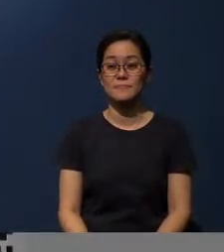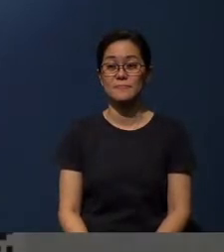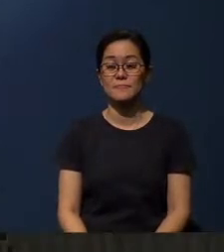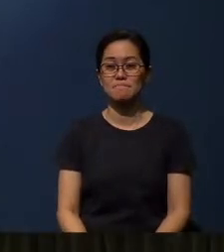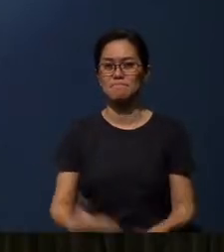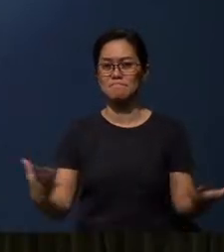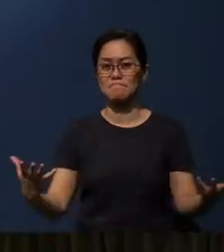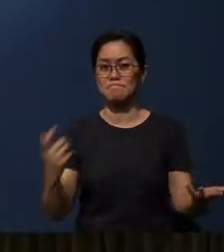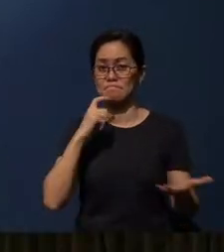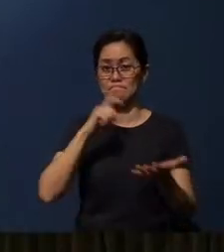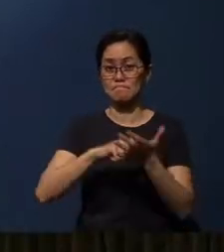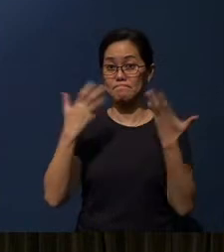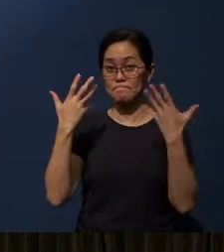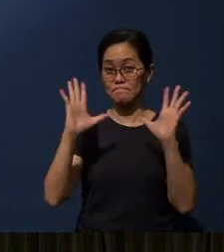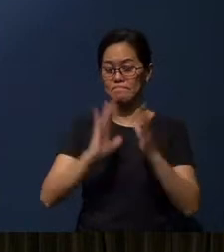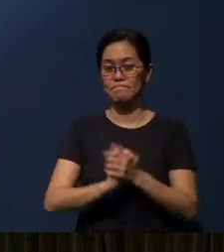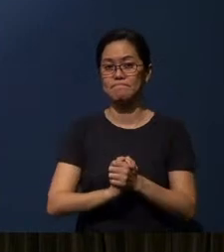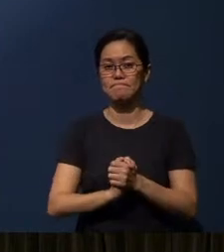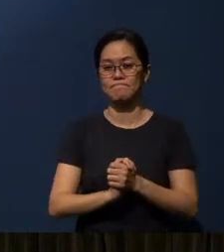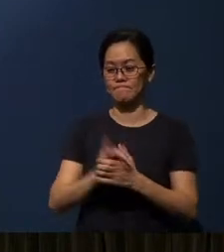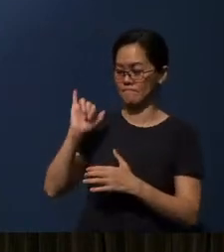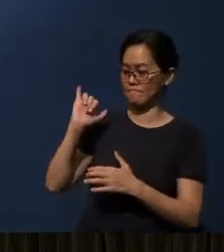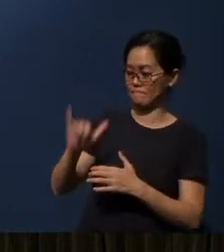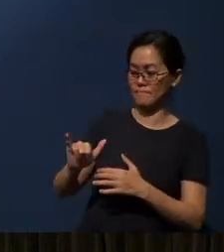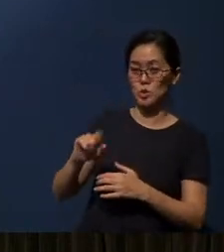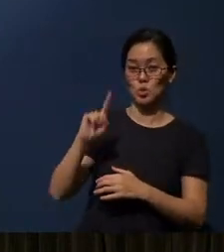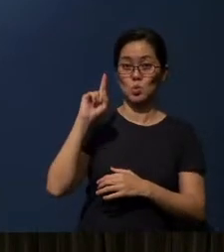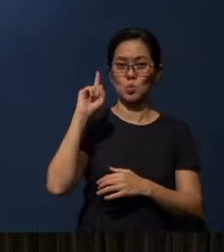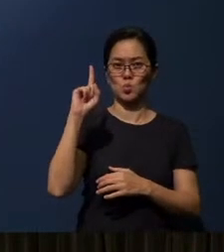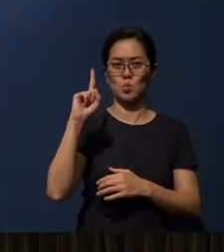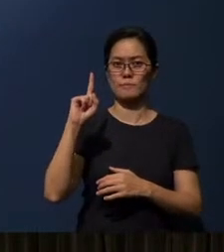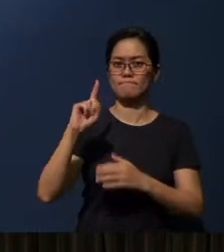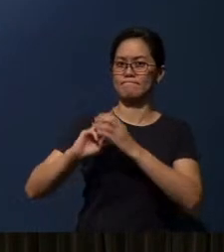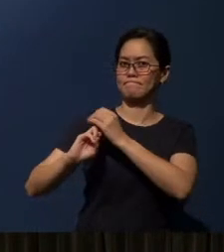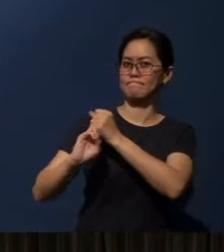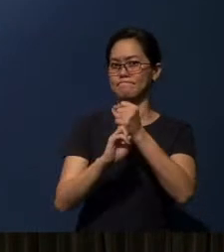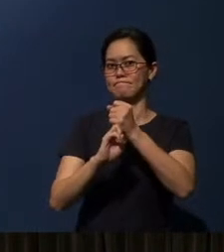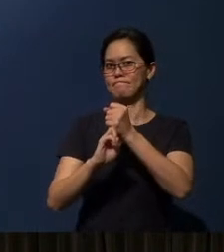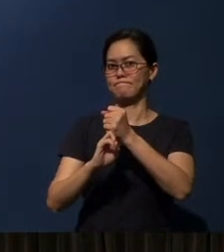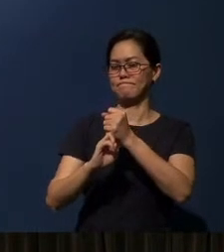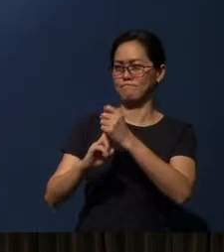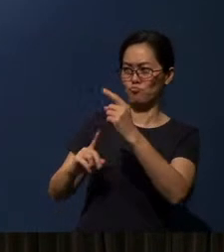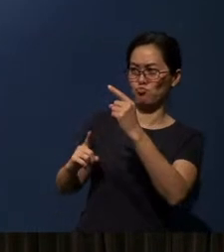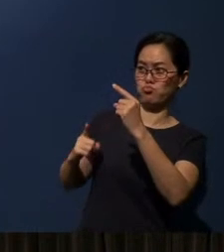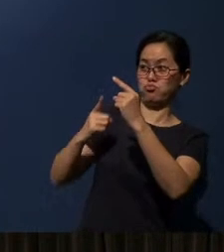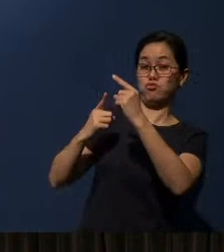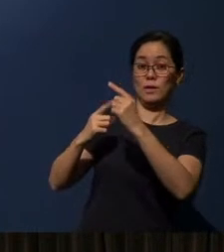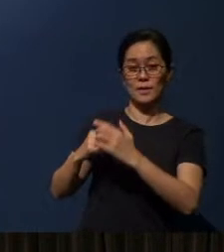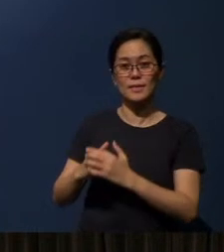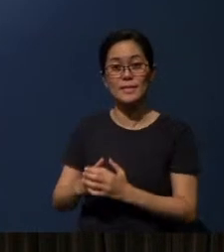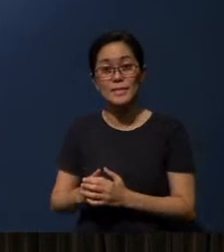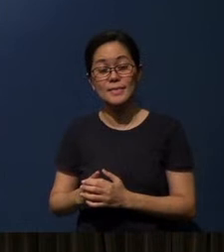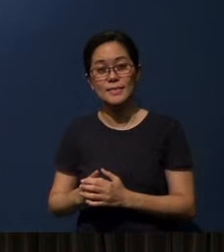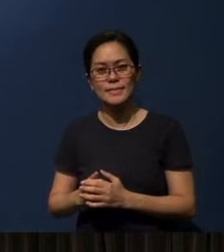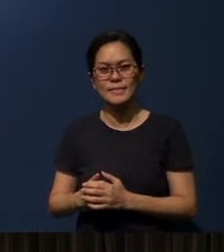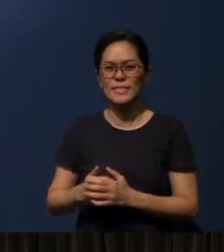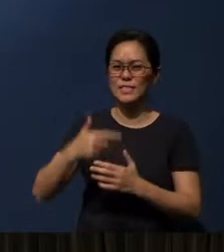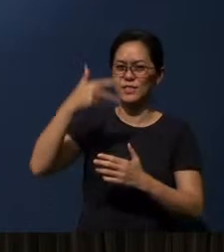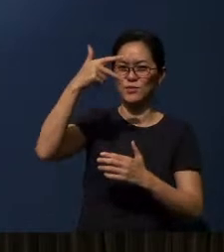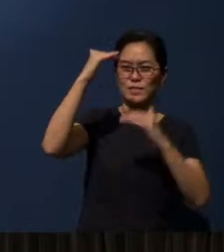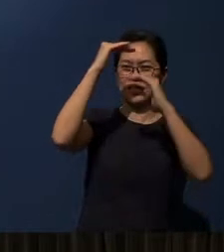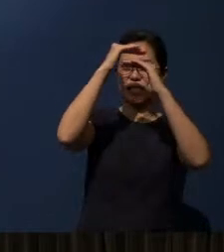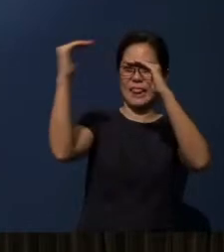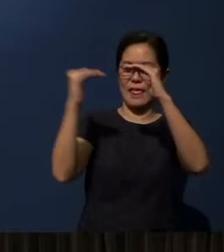So as mentioned, this One Campaign is really on a three level kind of thing.